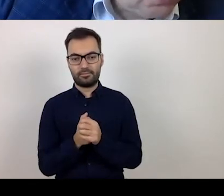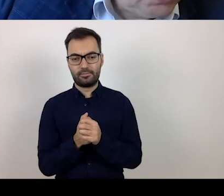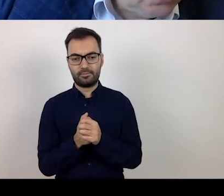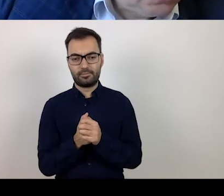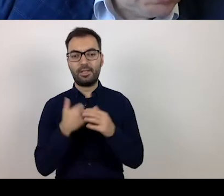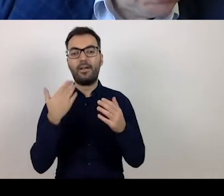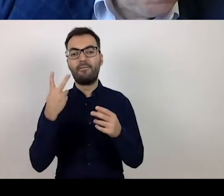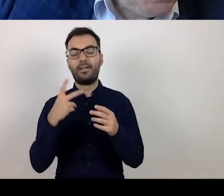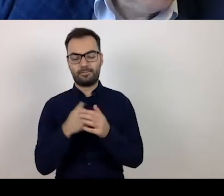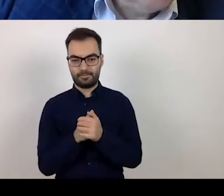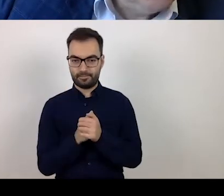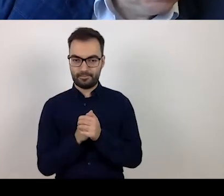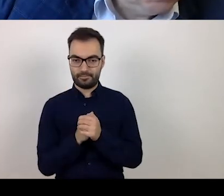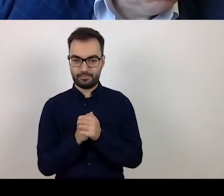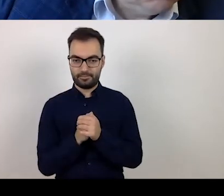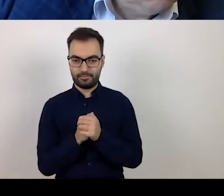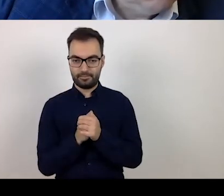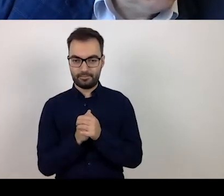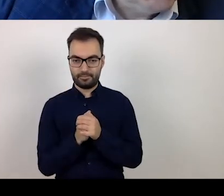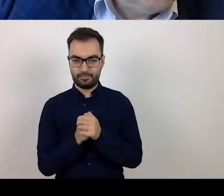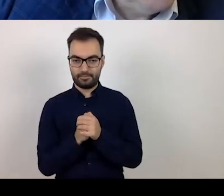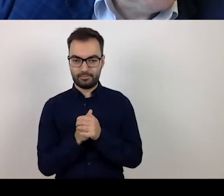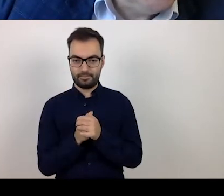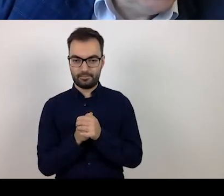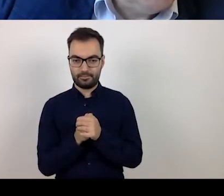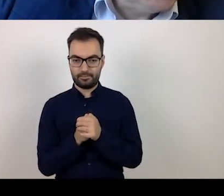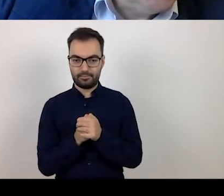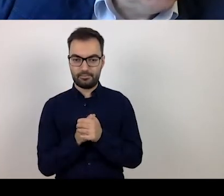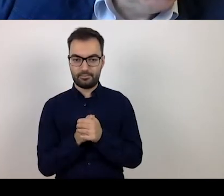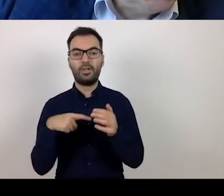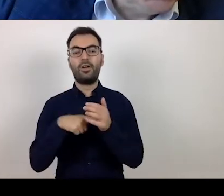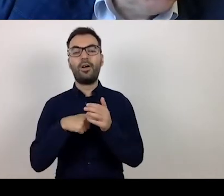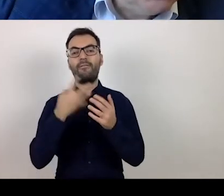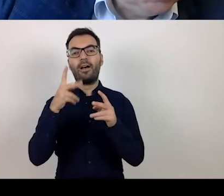are reported under the immediate indicator.